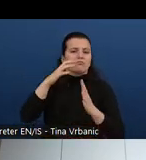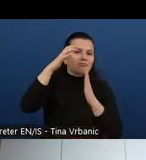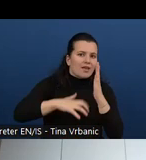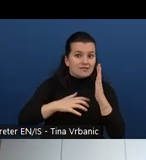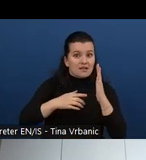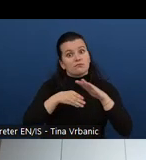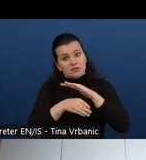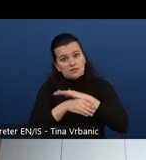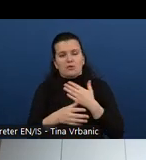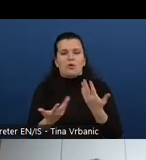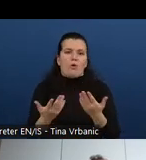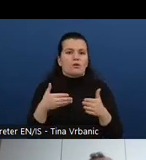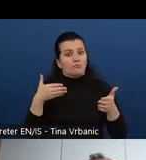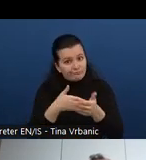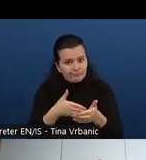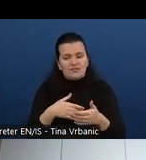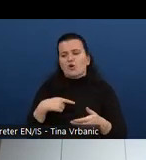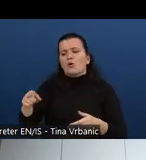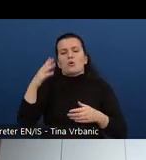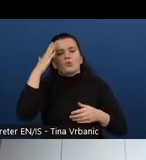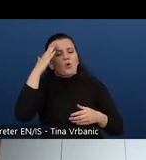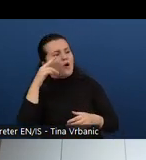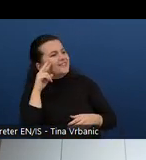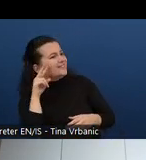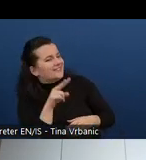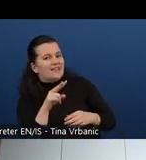So that's really the closing part of that module.